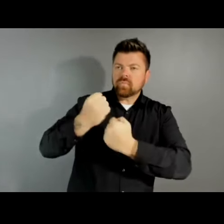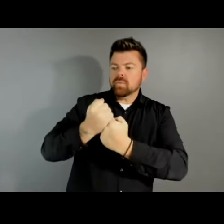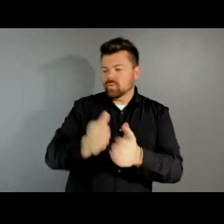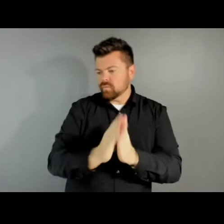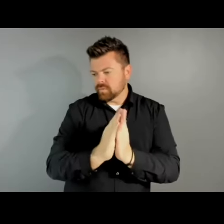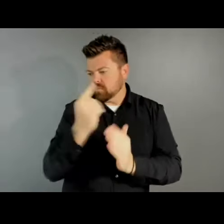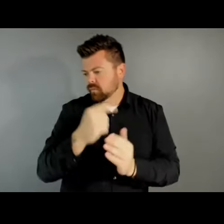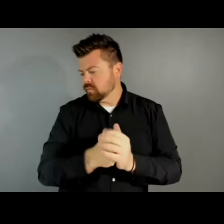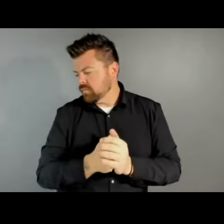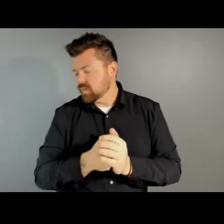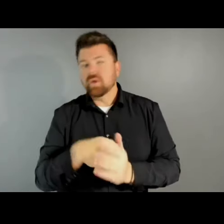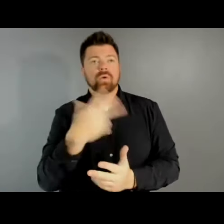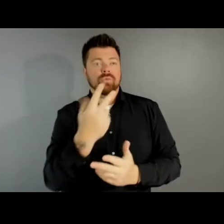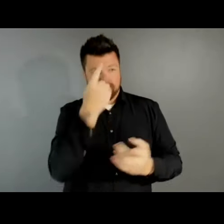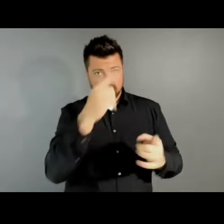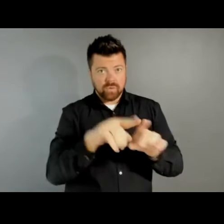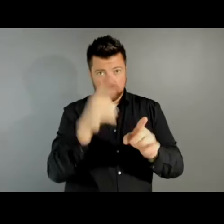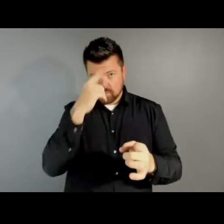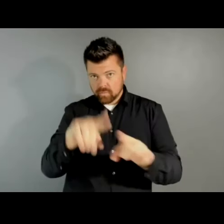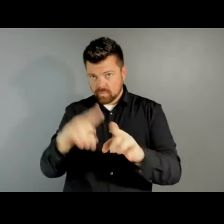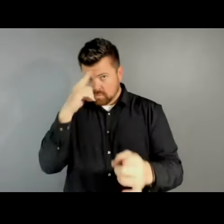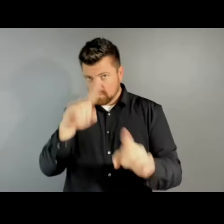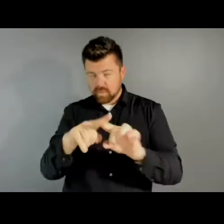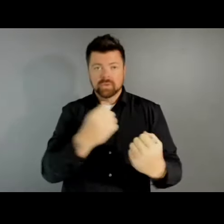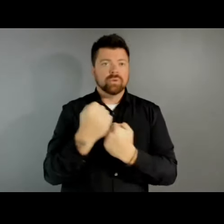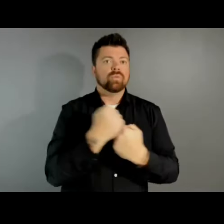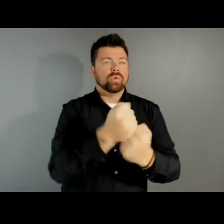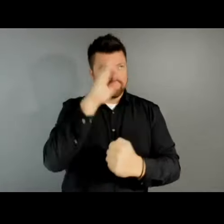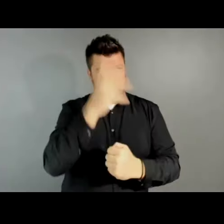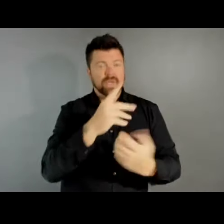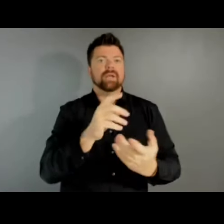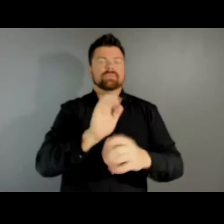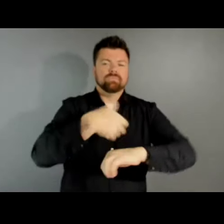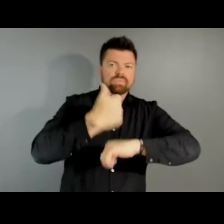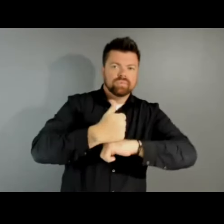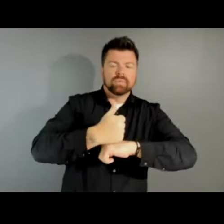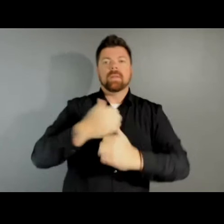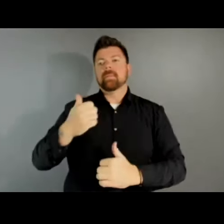cooperative agreements in support of the Creative Forces, NEA Military Healing Arts Network,